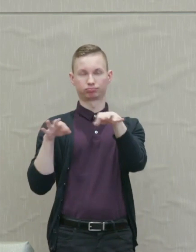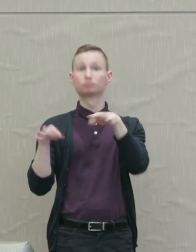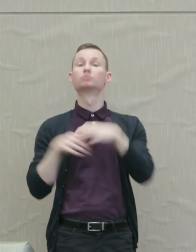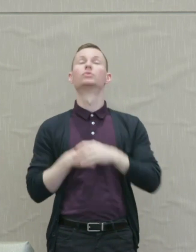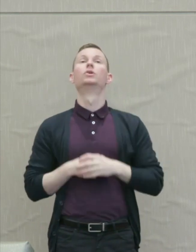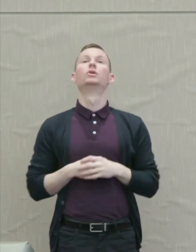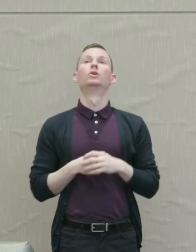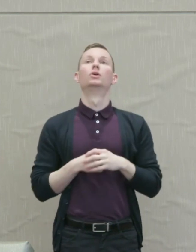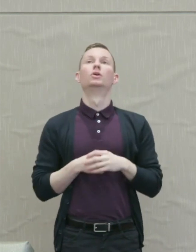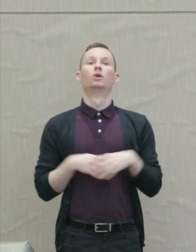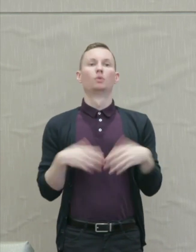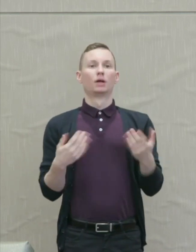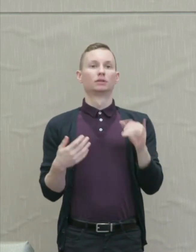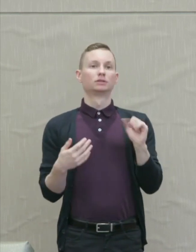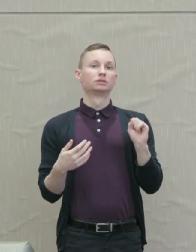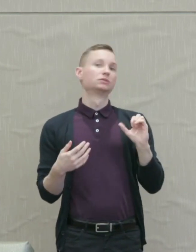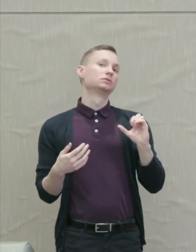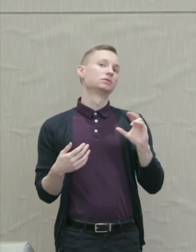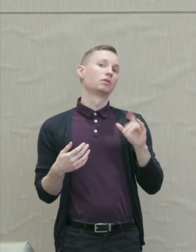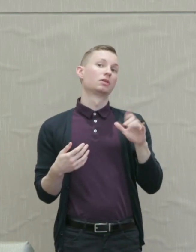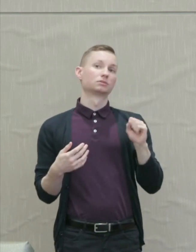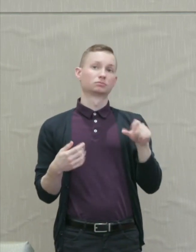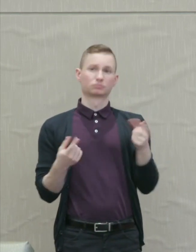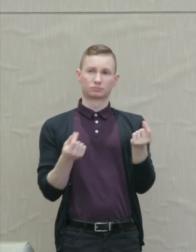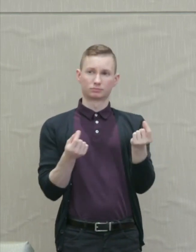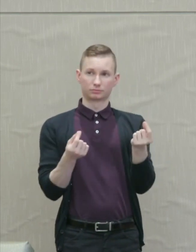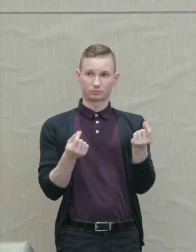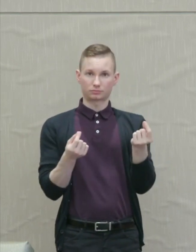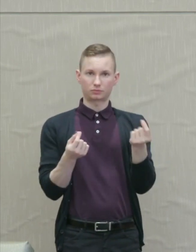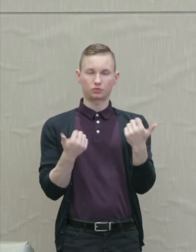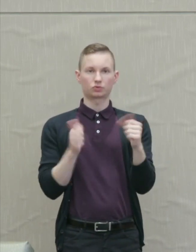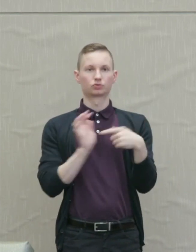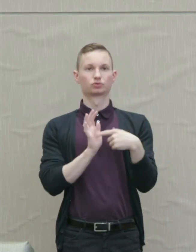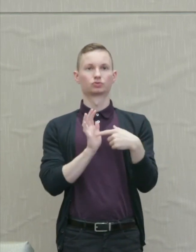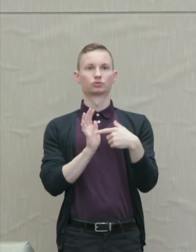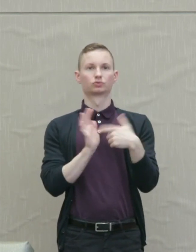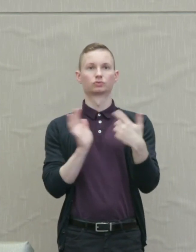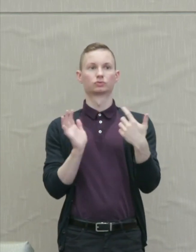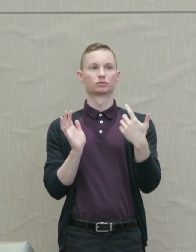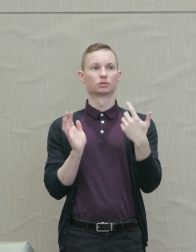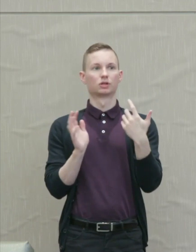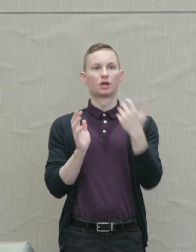What Aeschylus has done is to depict unbridled retributive anger.